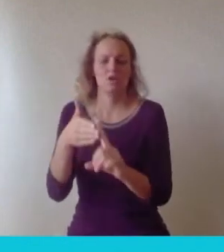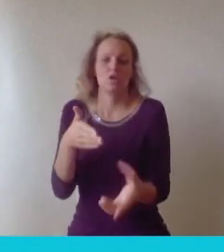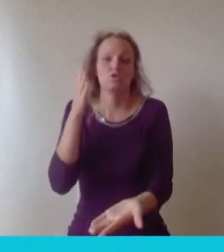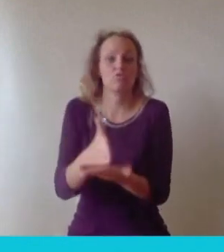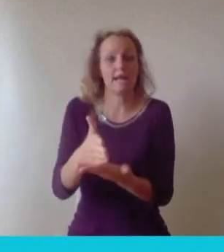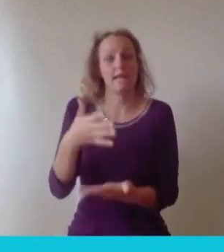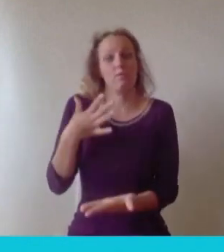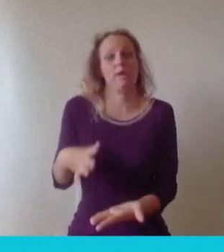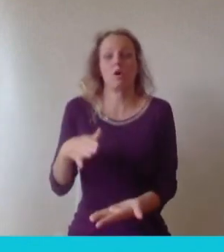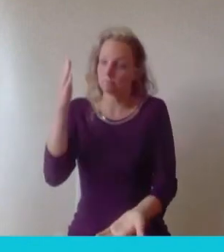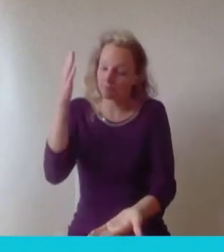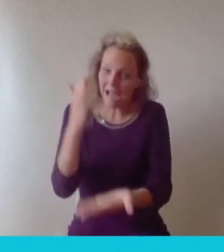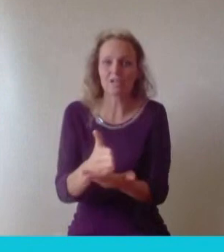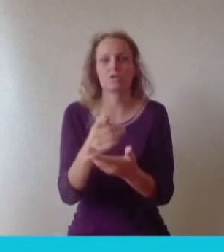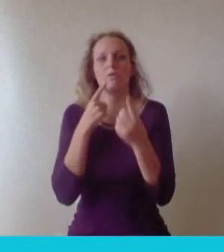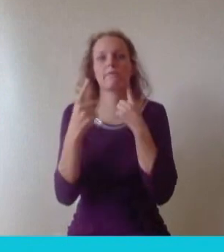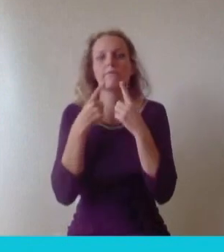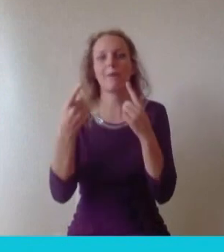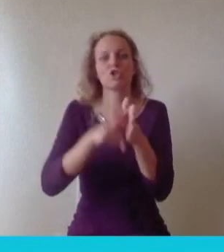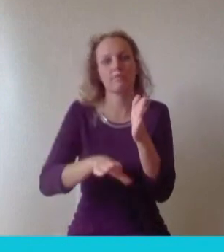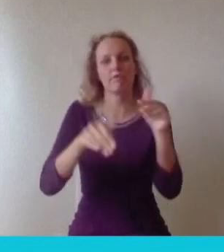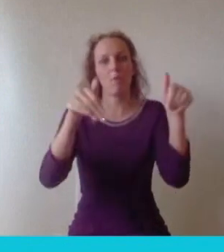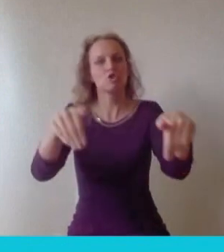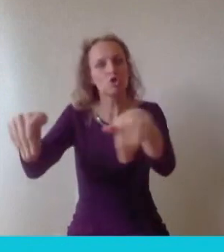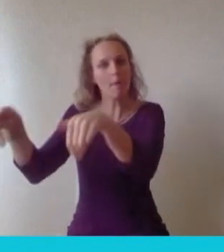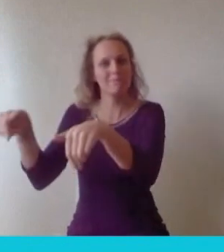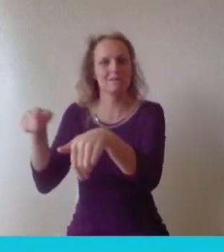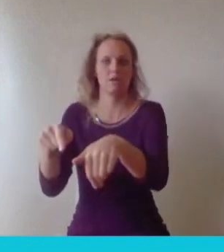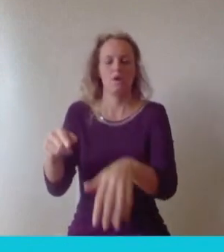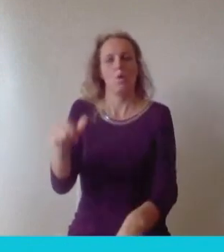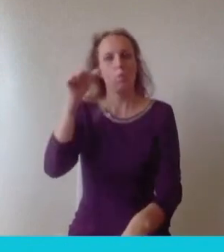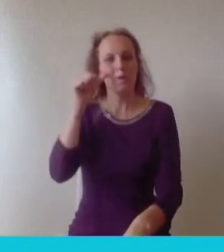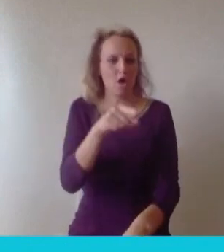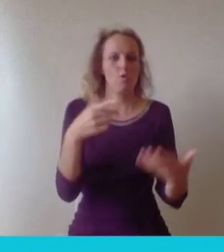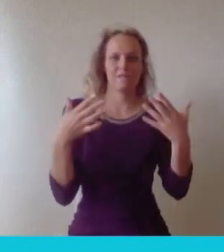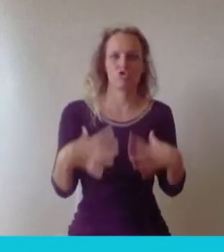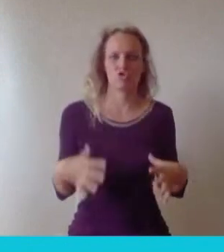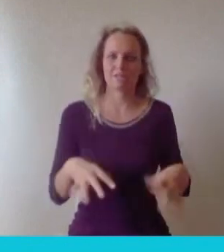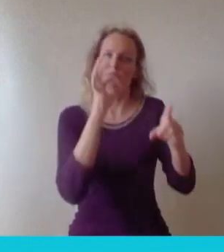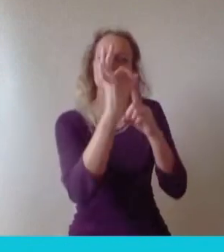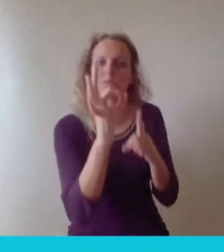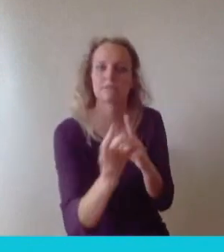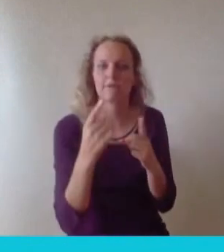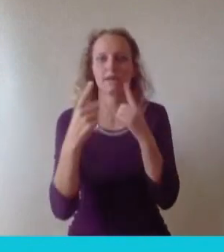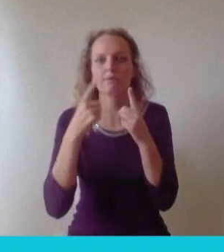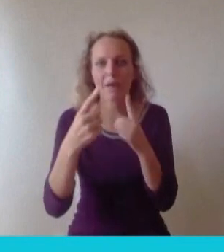yes it's a dress, we know that it's a v-neck, it goes into the waist, it's got an a-line skirt.